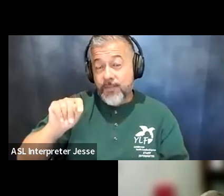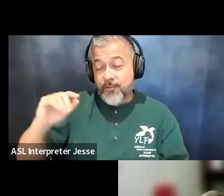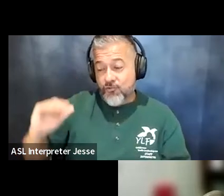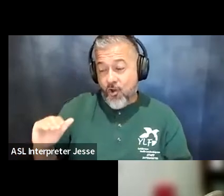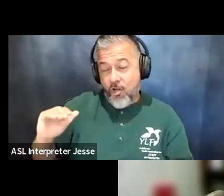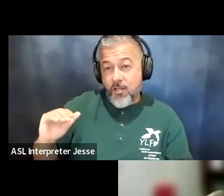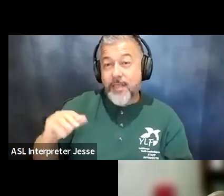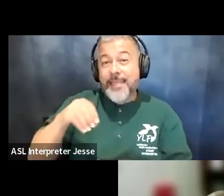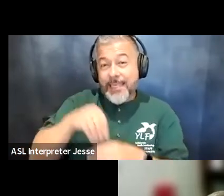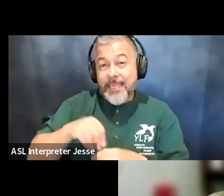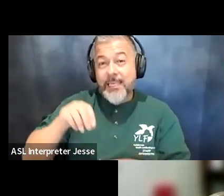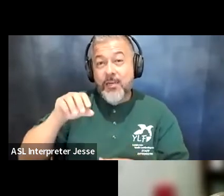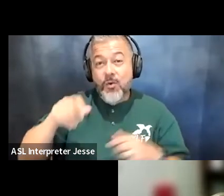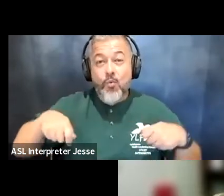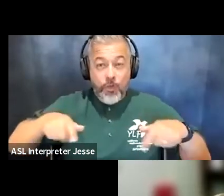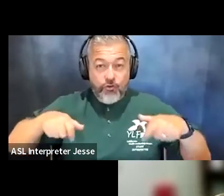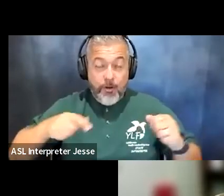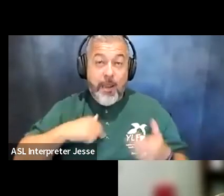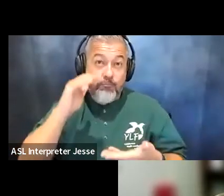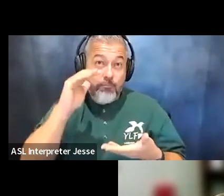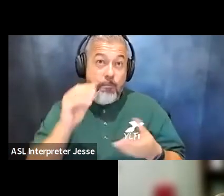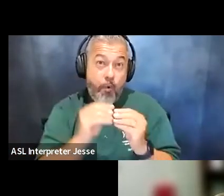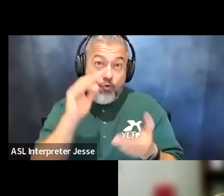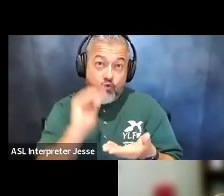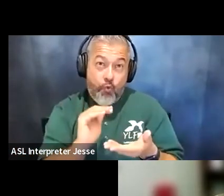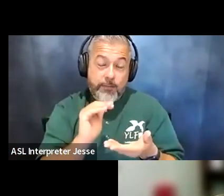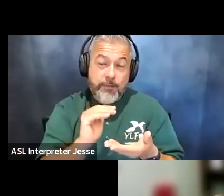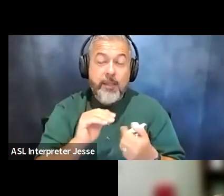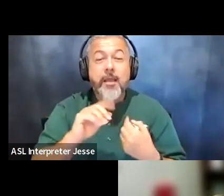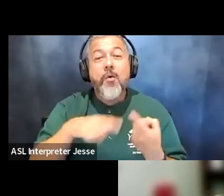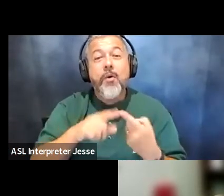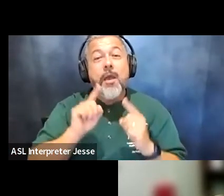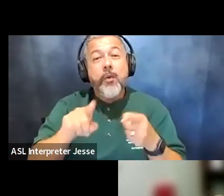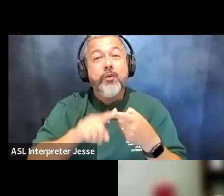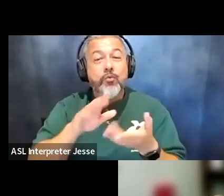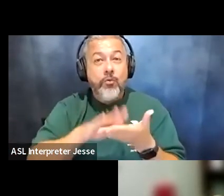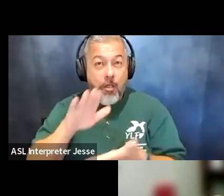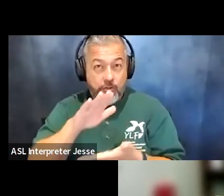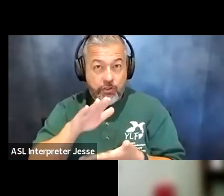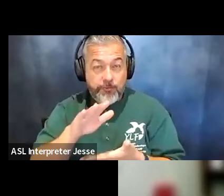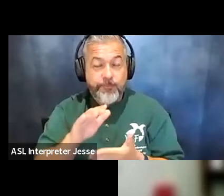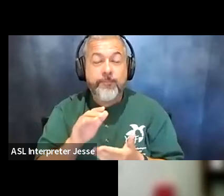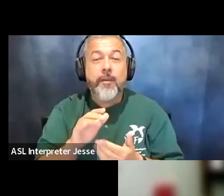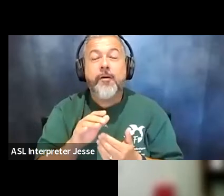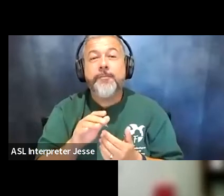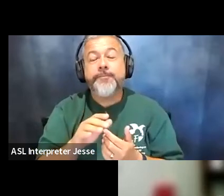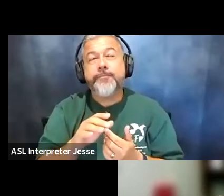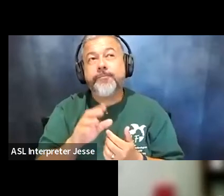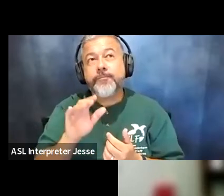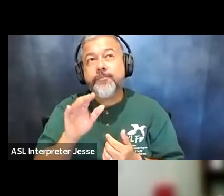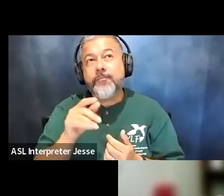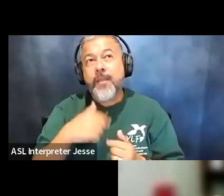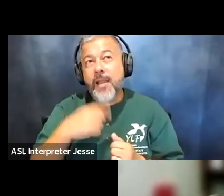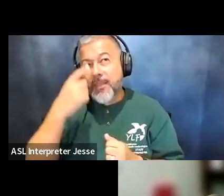wheelchair so i'm shorter and so um when i went to college uh i think sometimes when